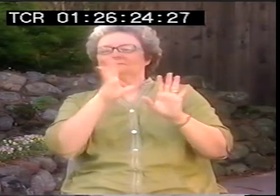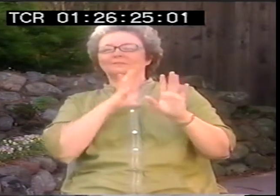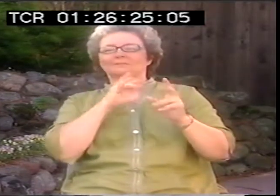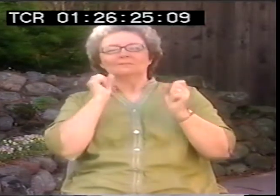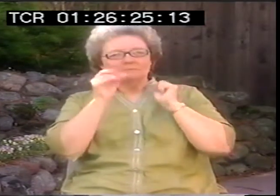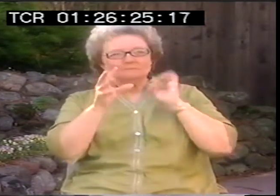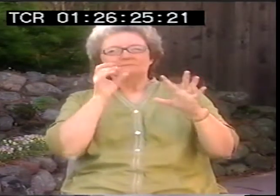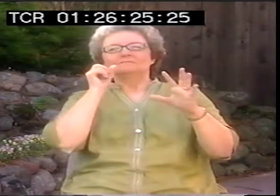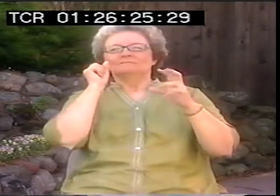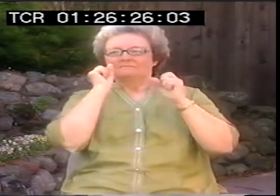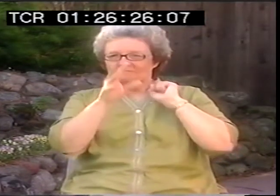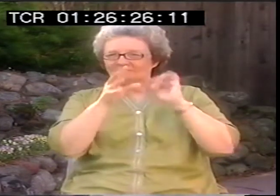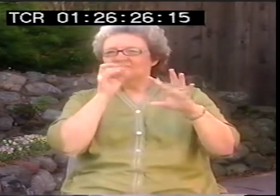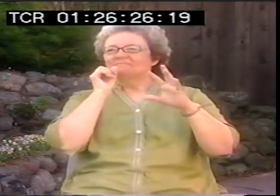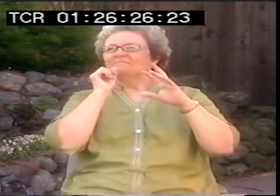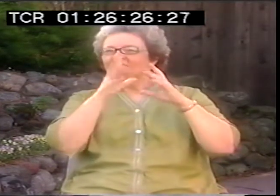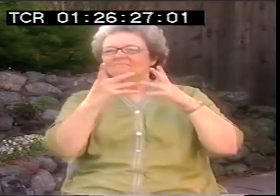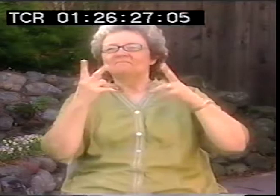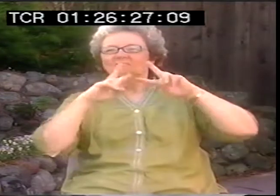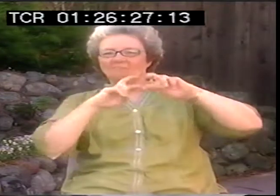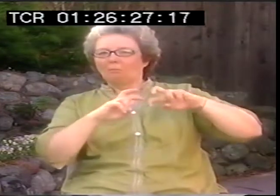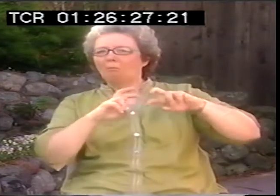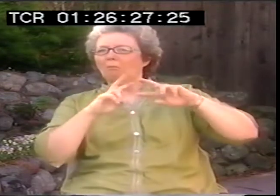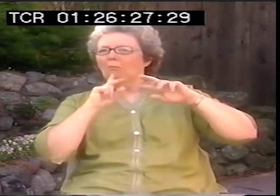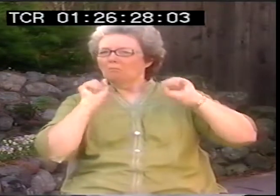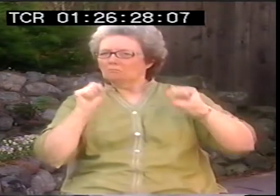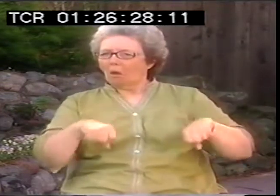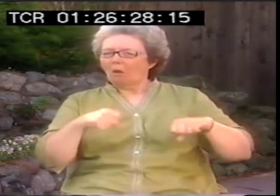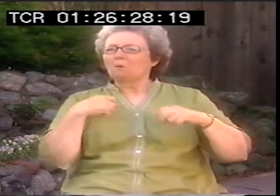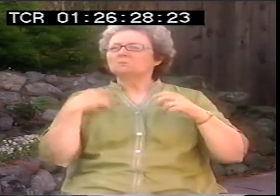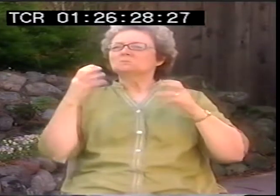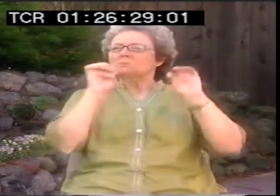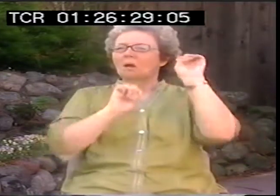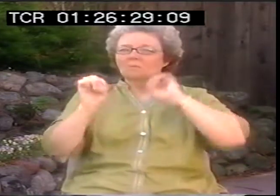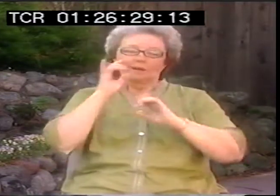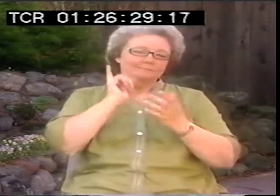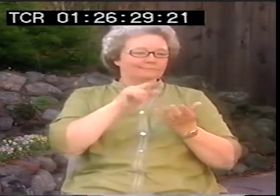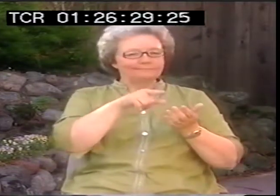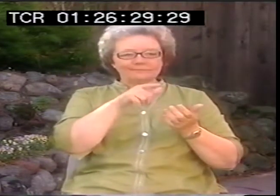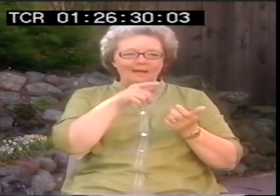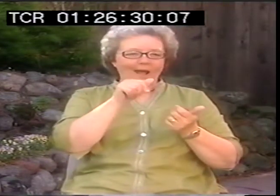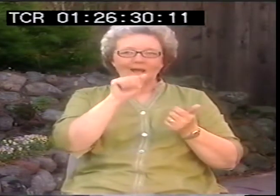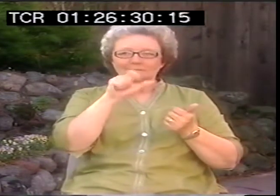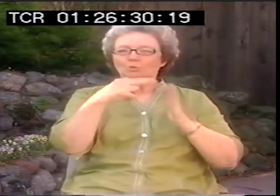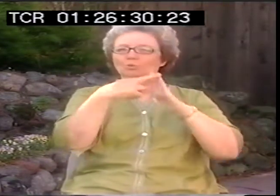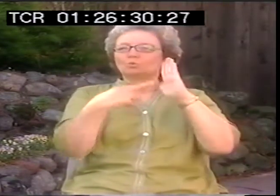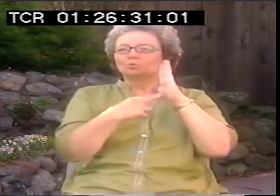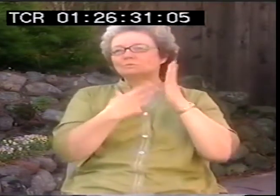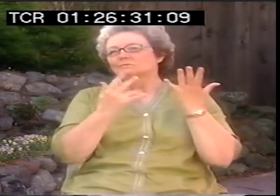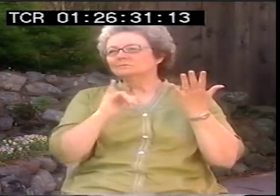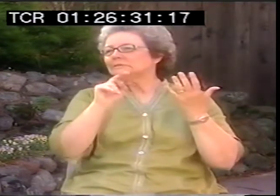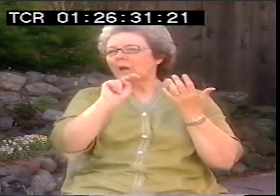according to certain linguistic rules, we can analyze it.